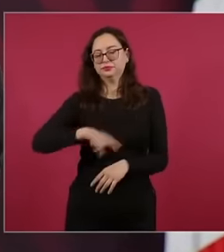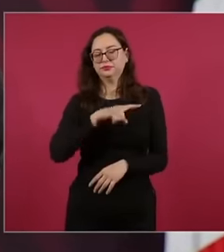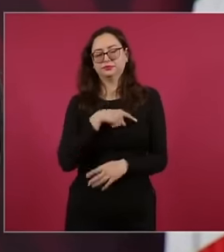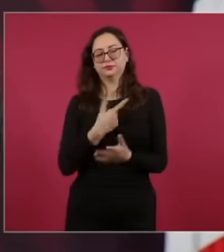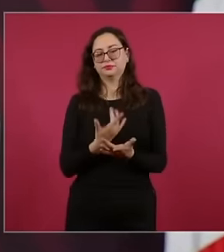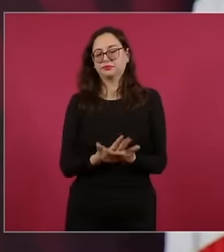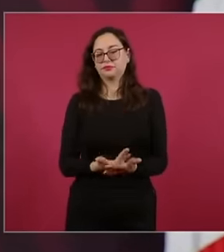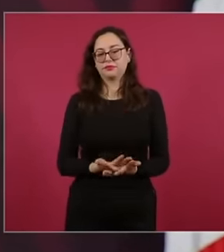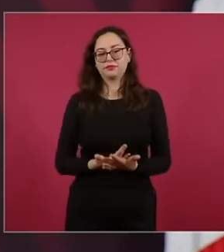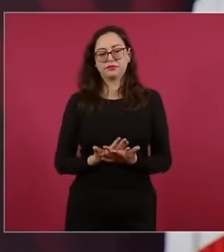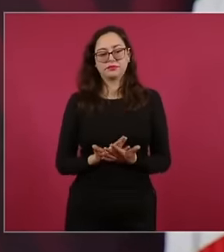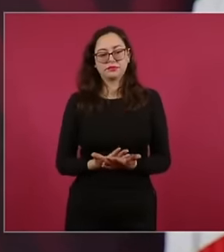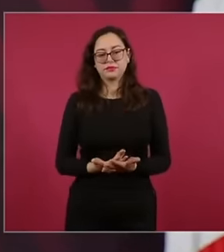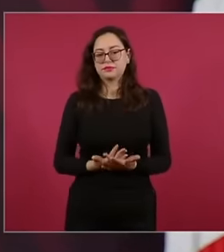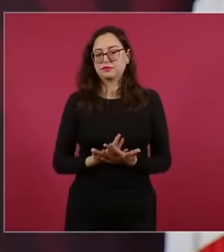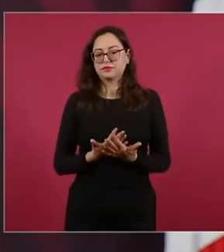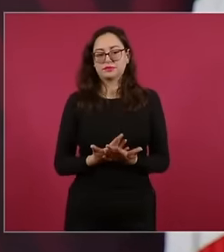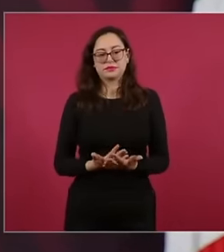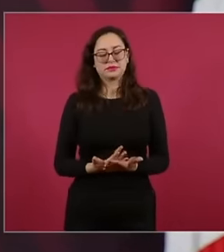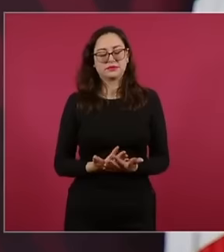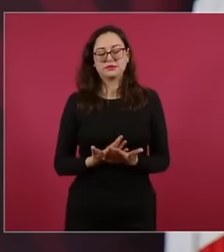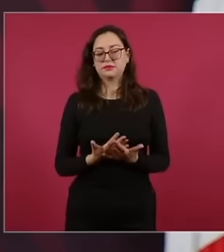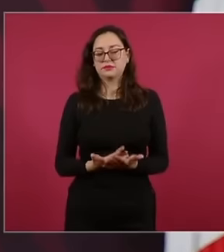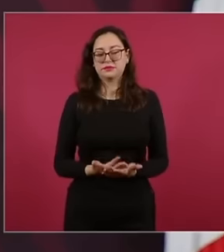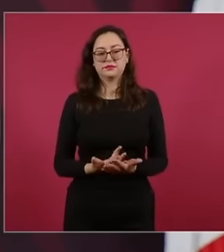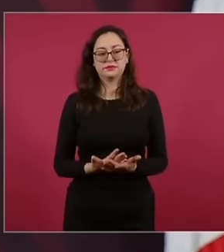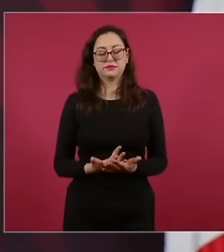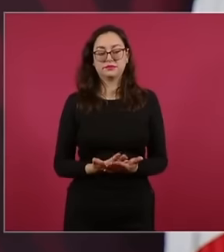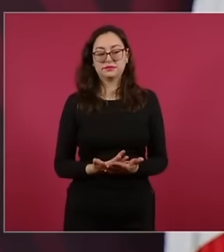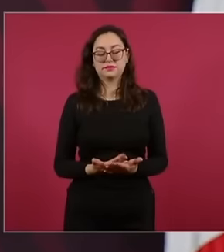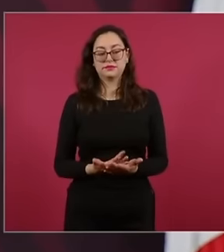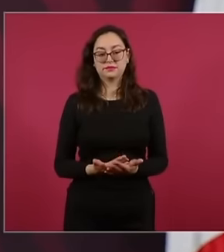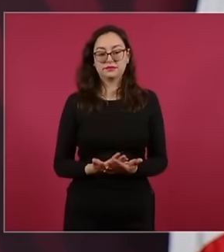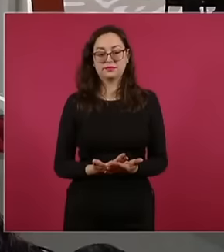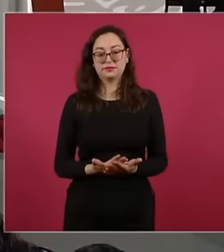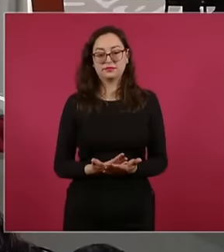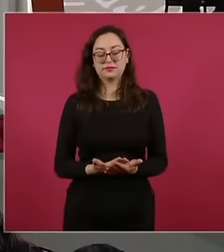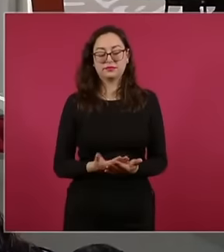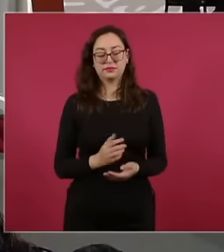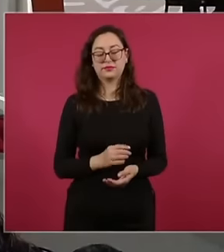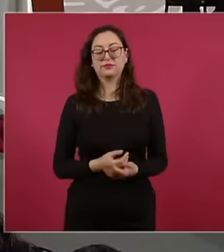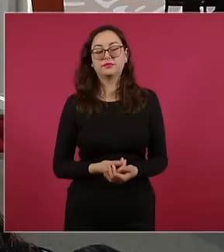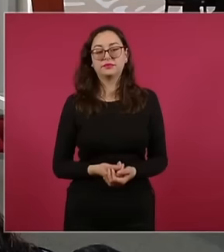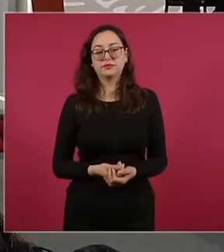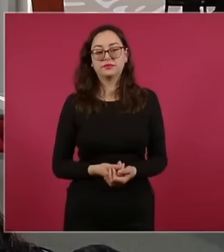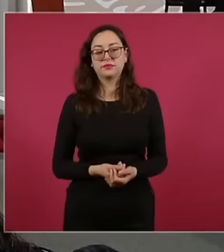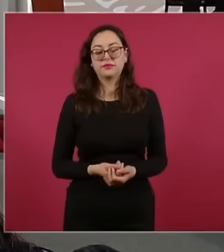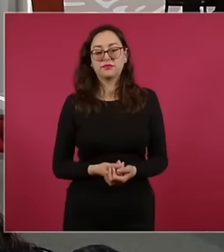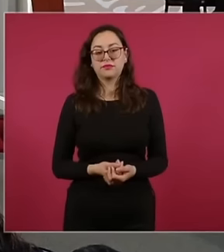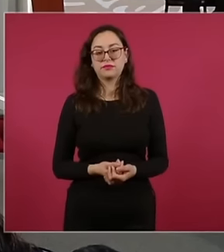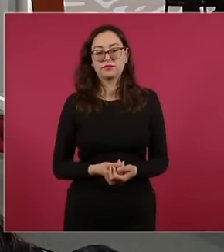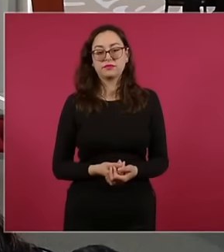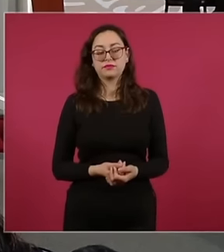Now well in recent times the last few